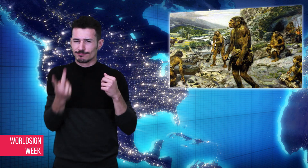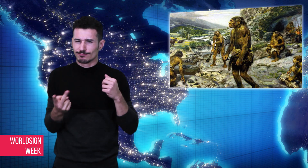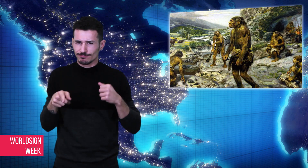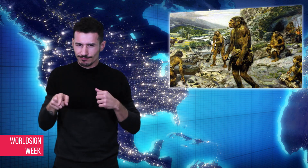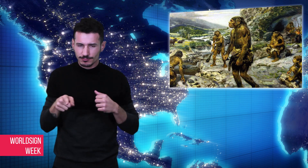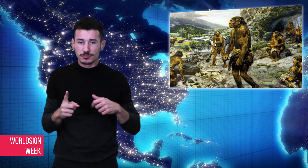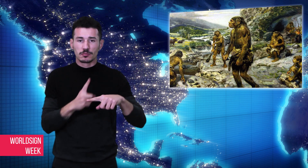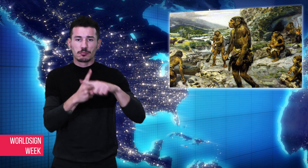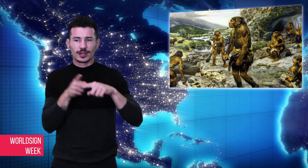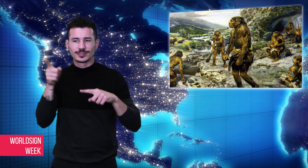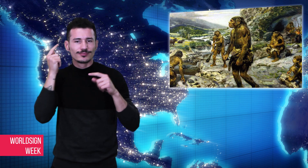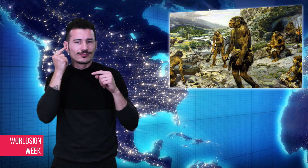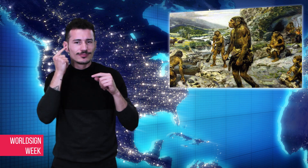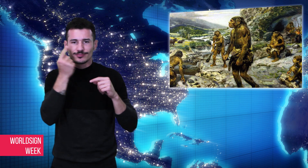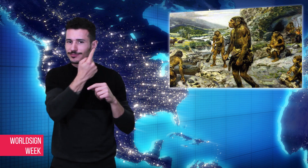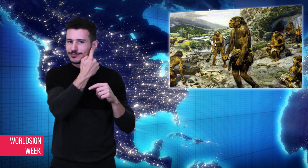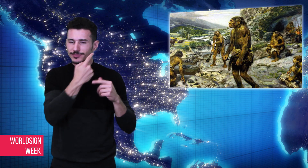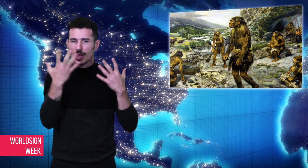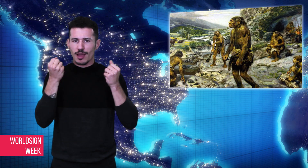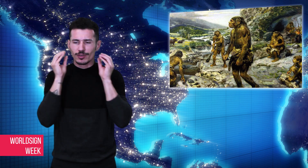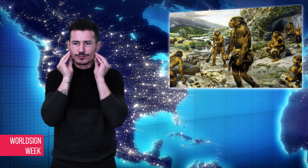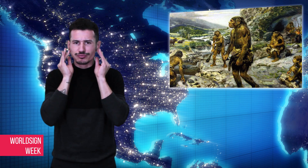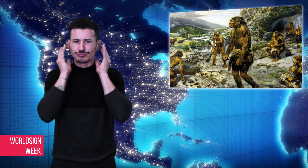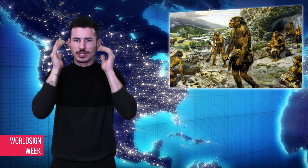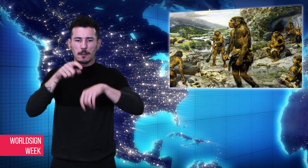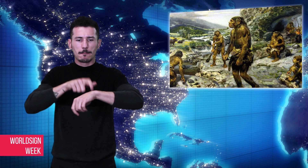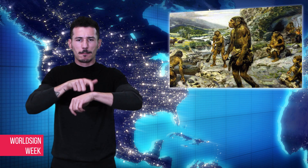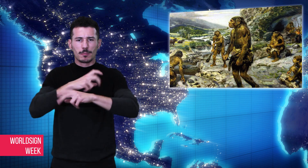forearm was also amputated and he had